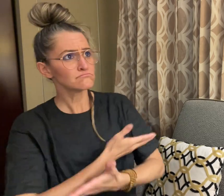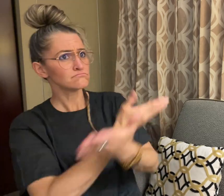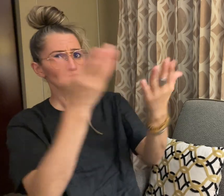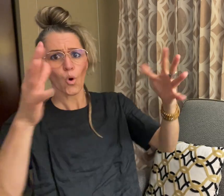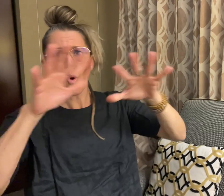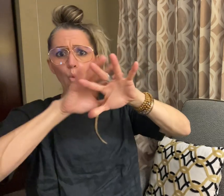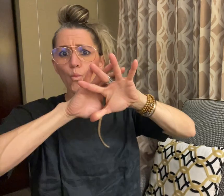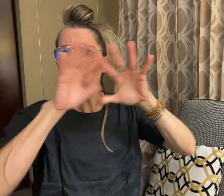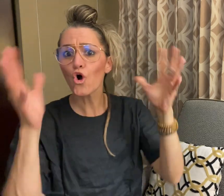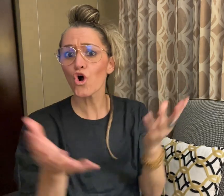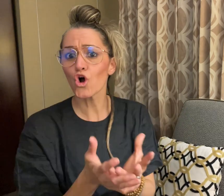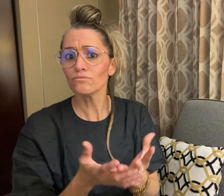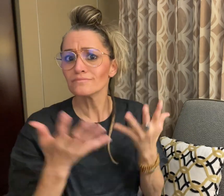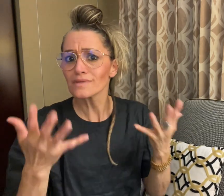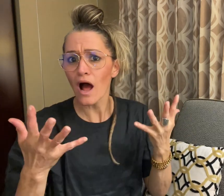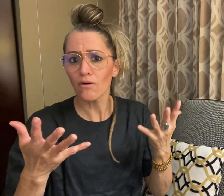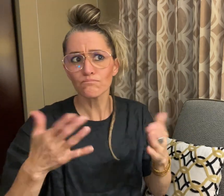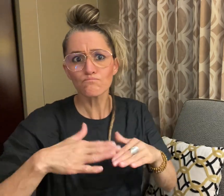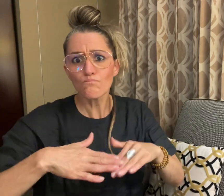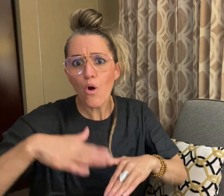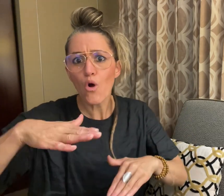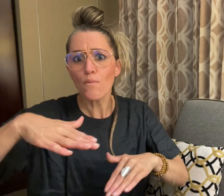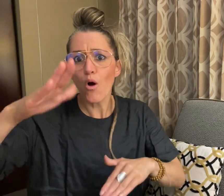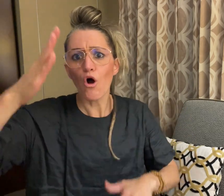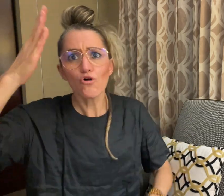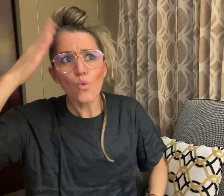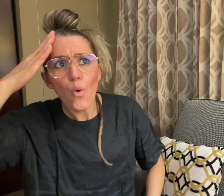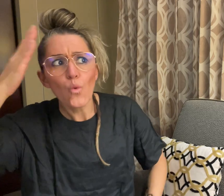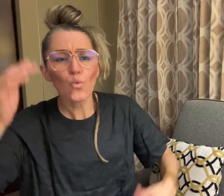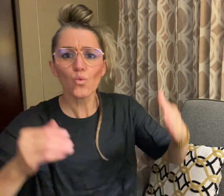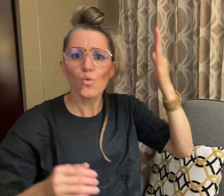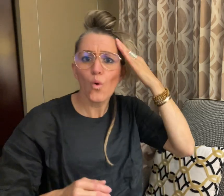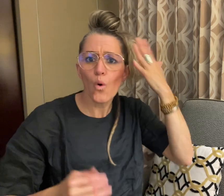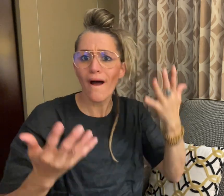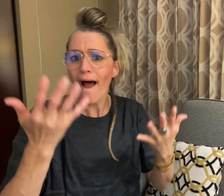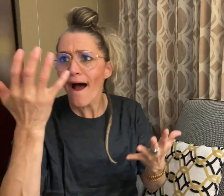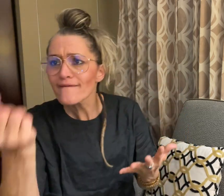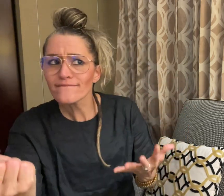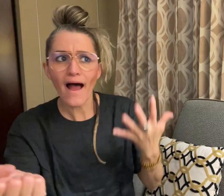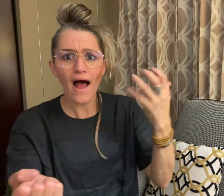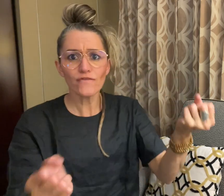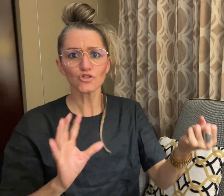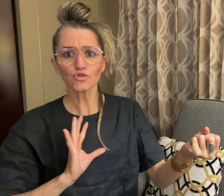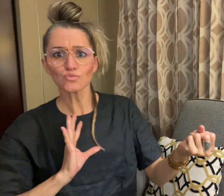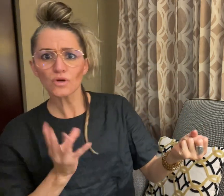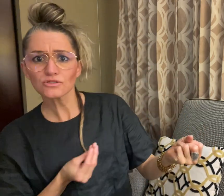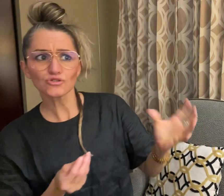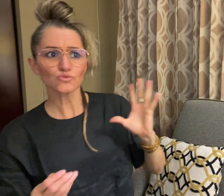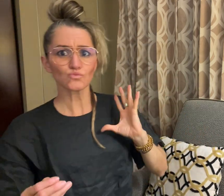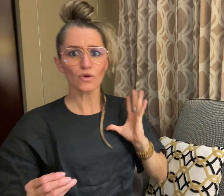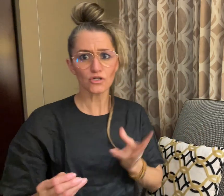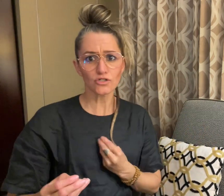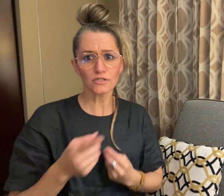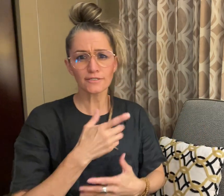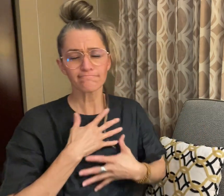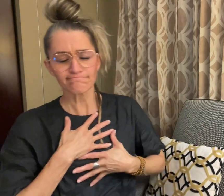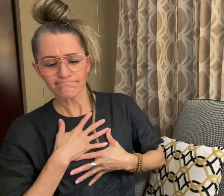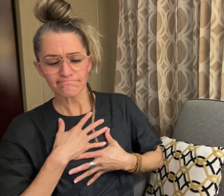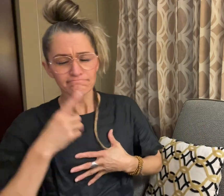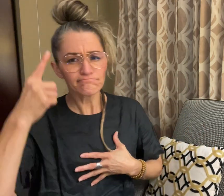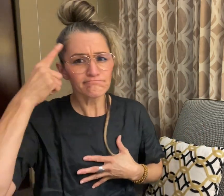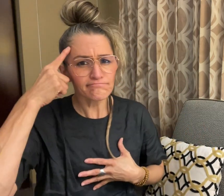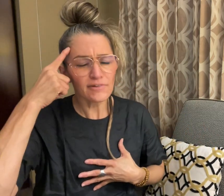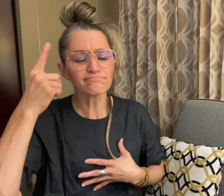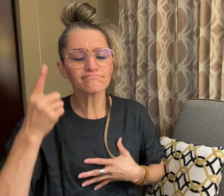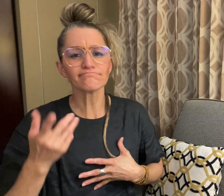aware about transgenders, this was the right time